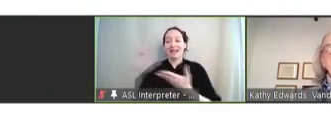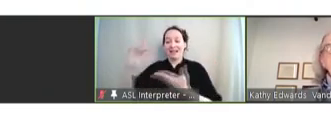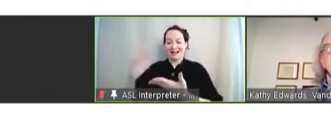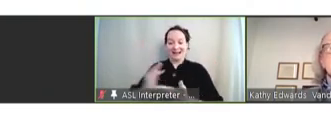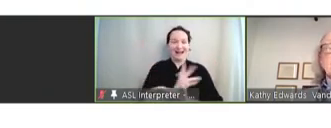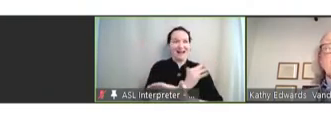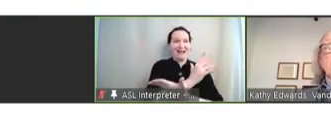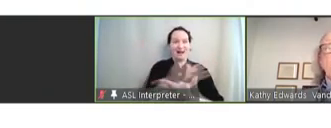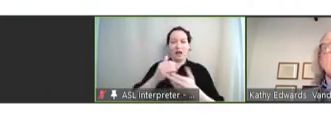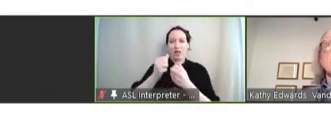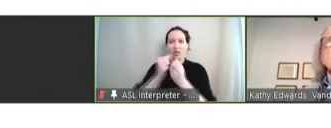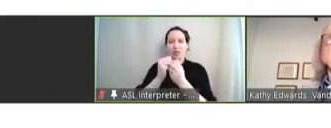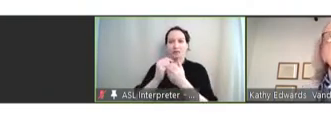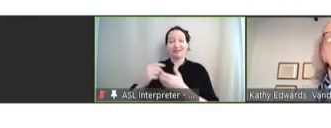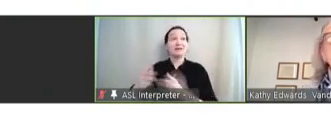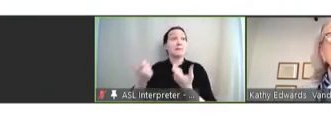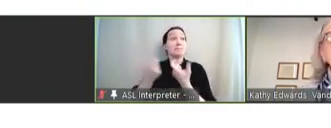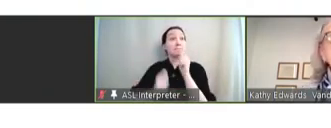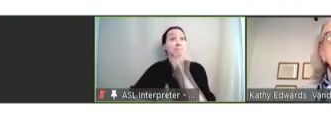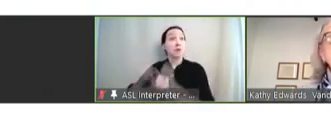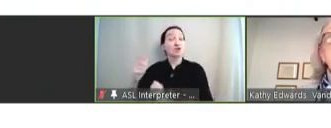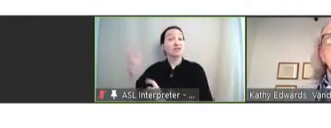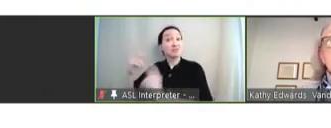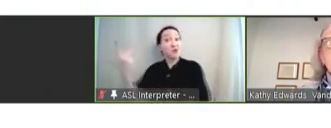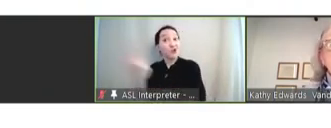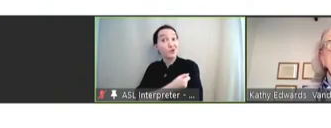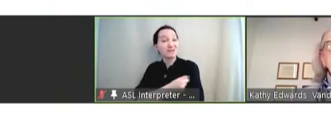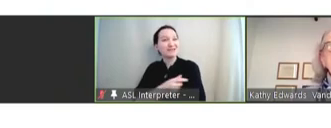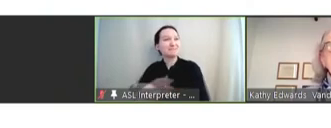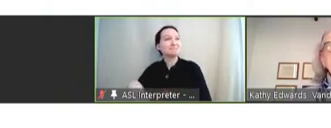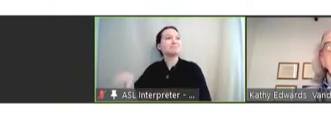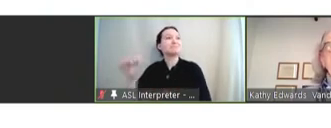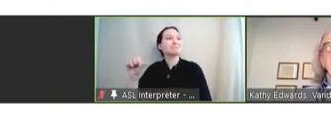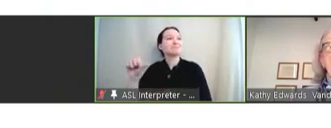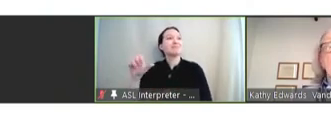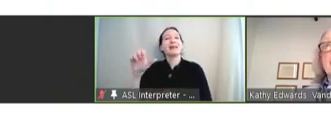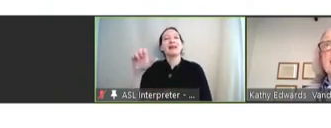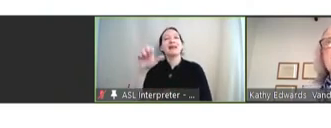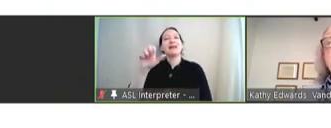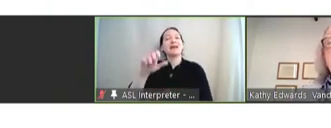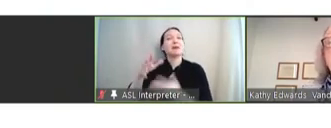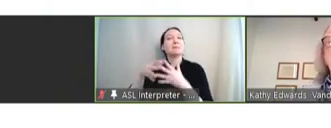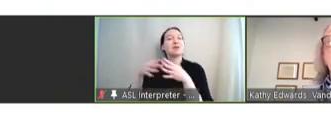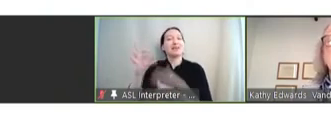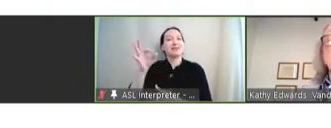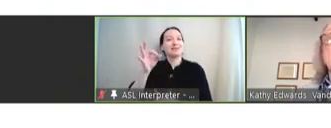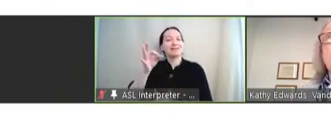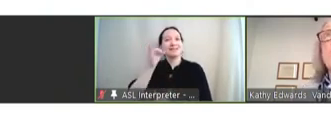have received the largest numbers of doses, being [unintelligible] Indians and native populations,